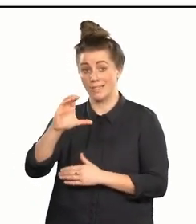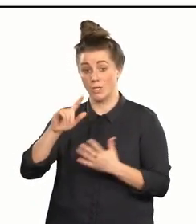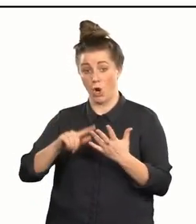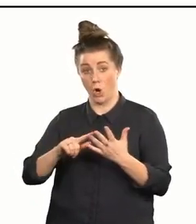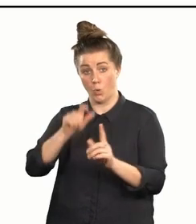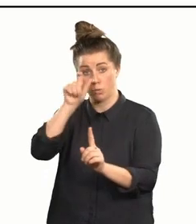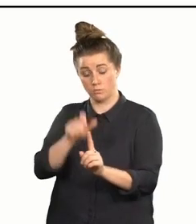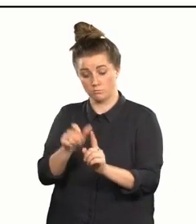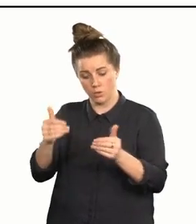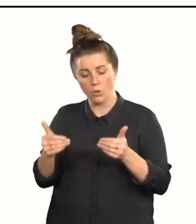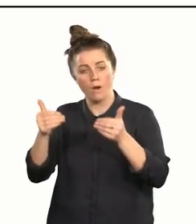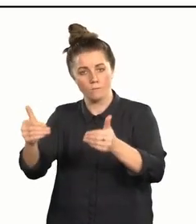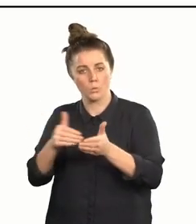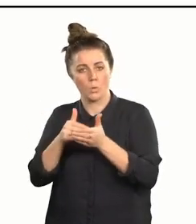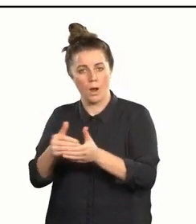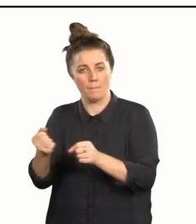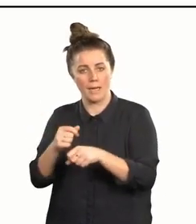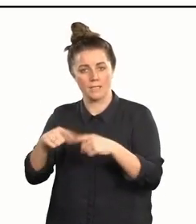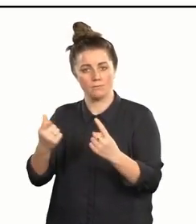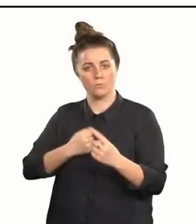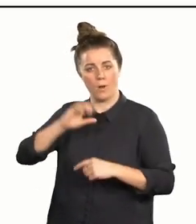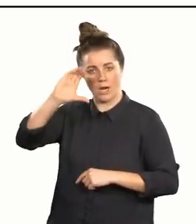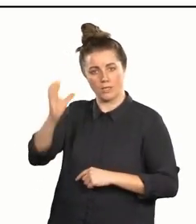going forward to help make a difference with our country.